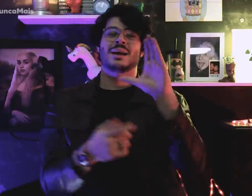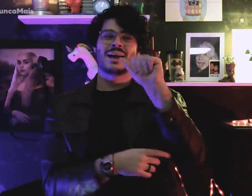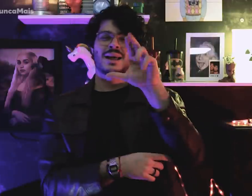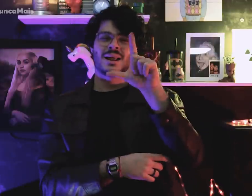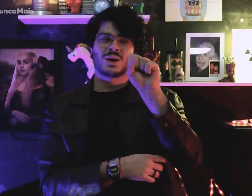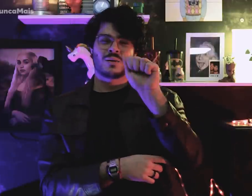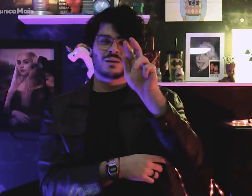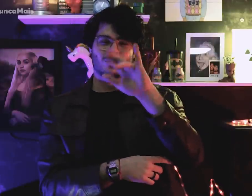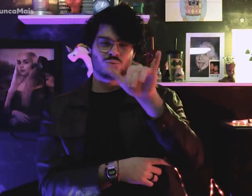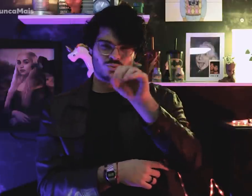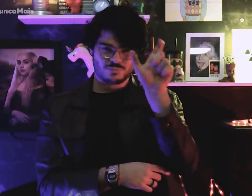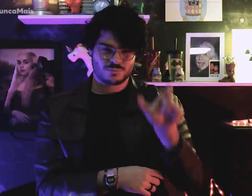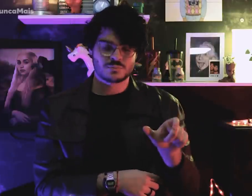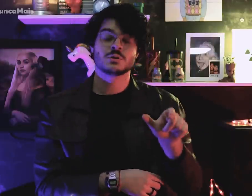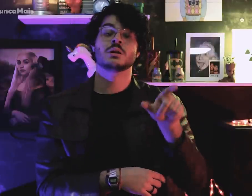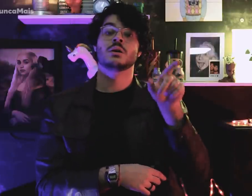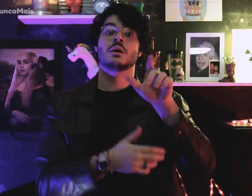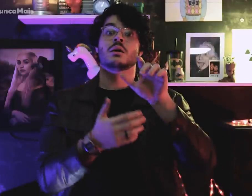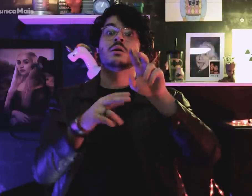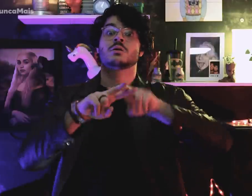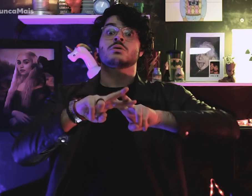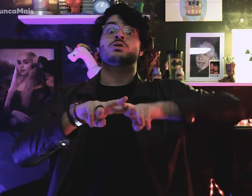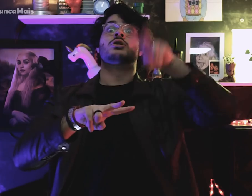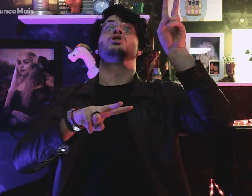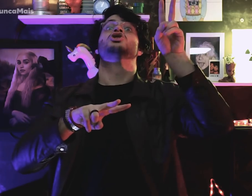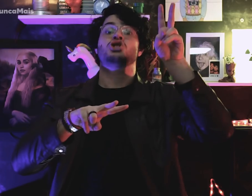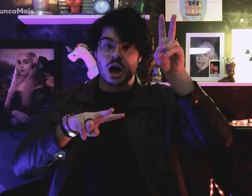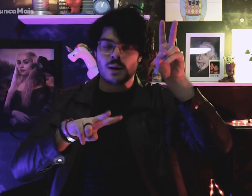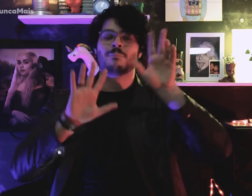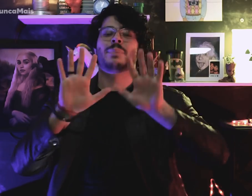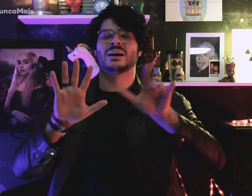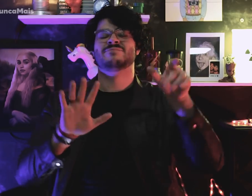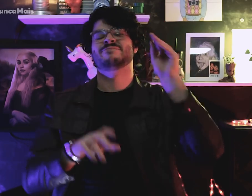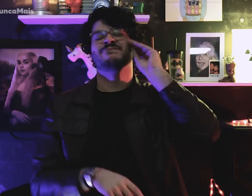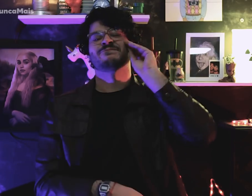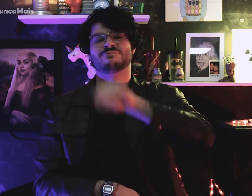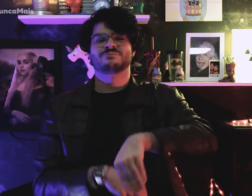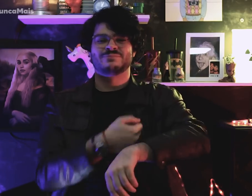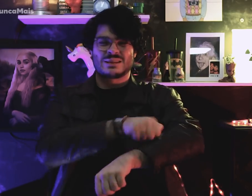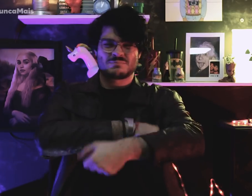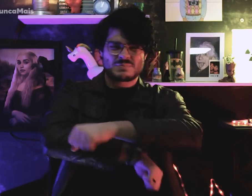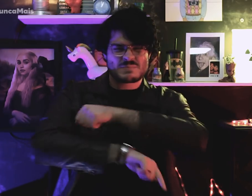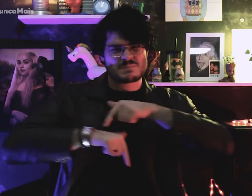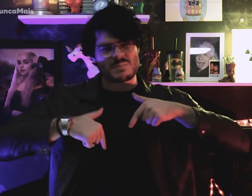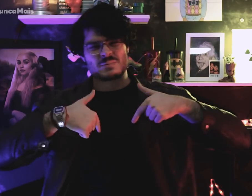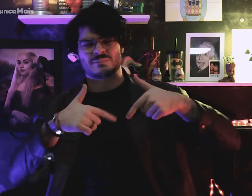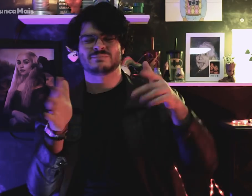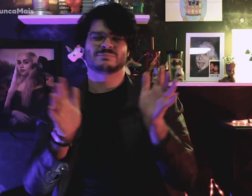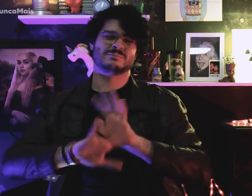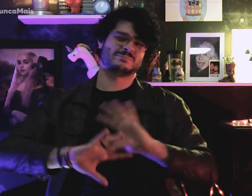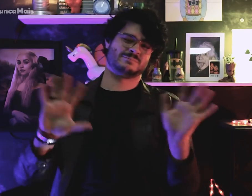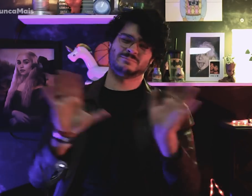Quando Carlos Araújo saiu da prisão, ele abandonou sua militância também,